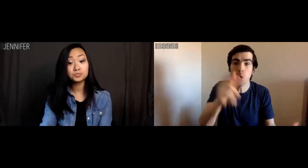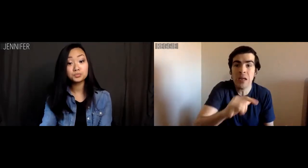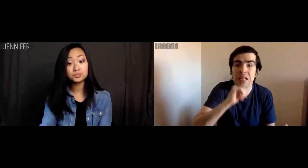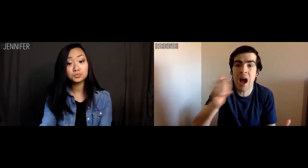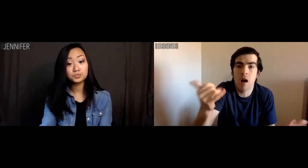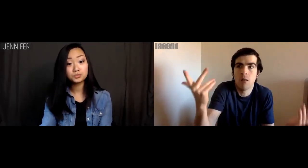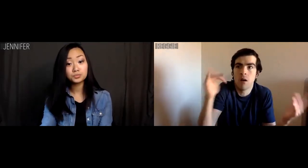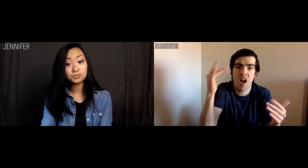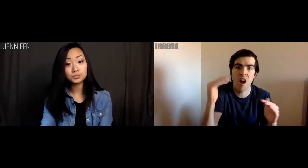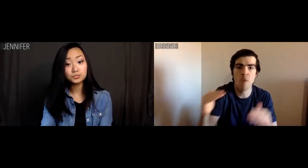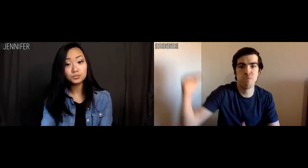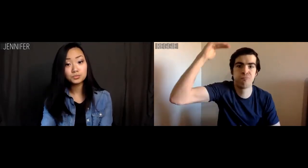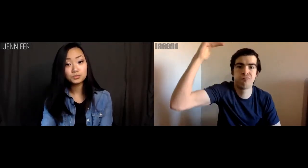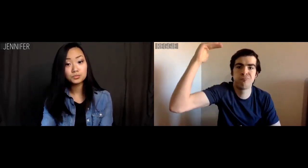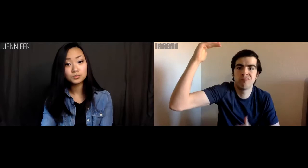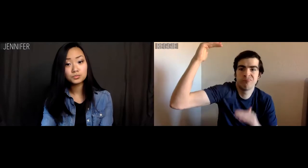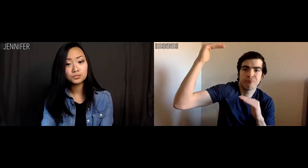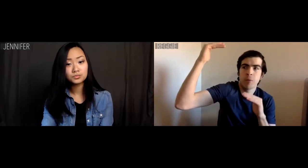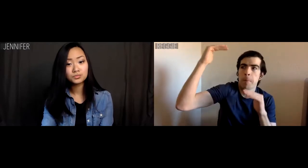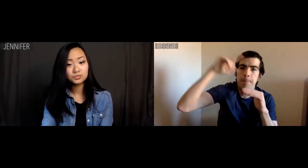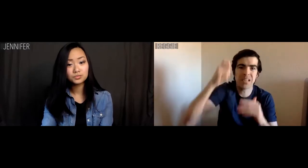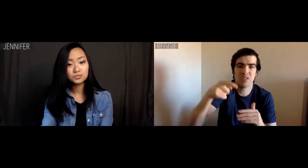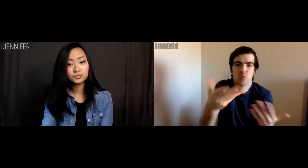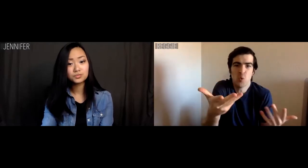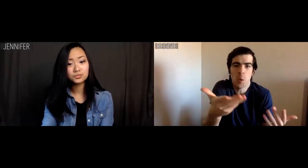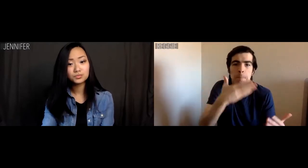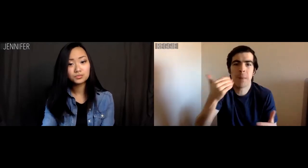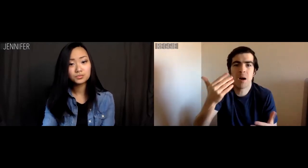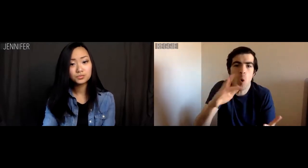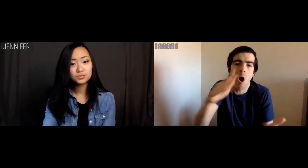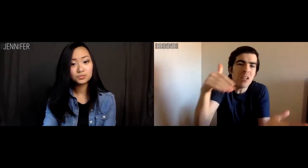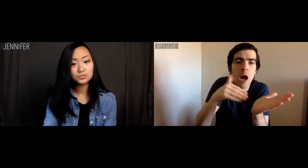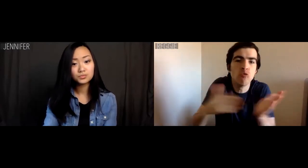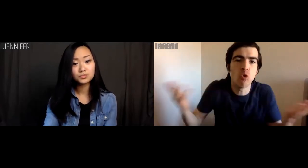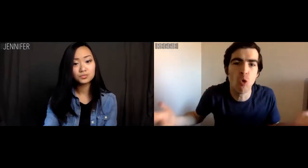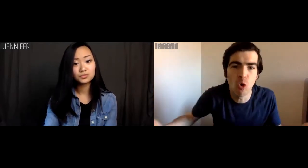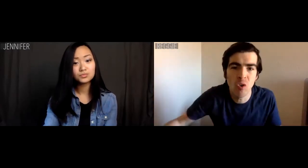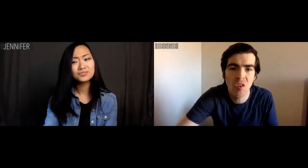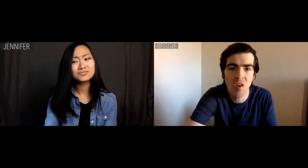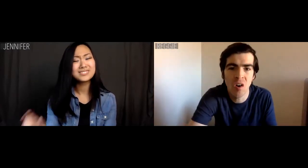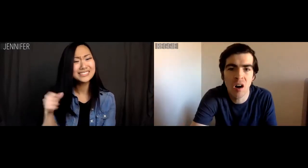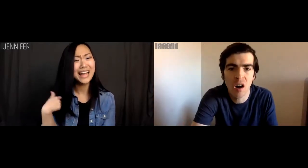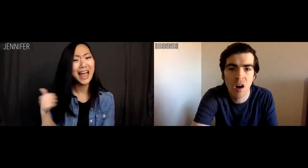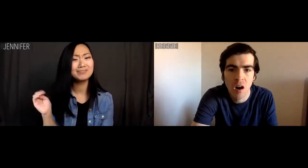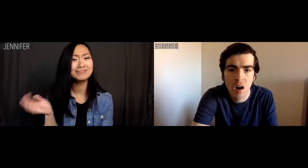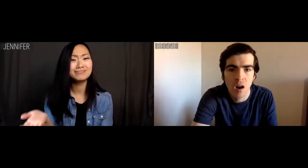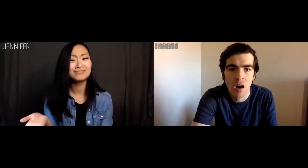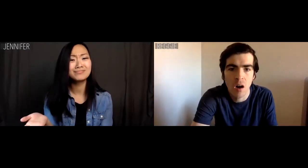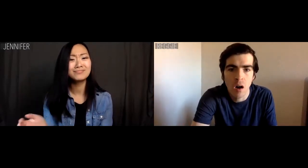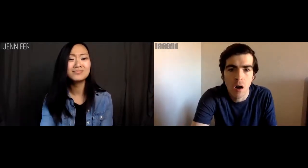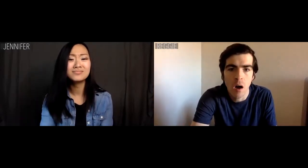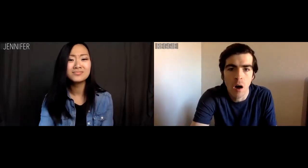You're not better than me just because you're a doctor. Jennifer: Yes, I am.